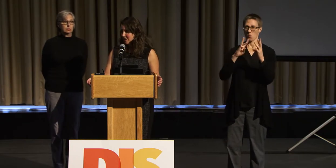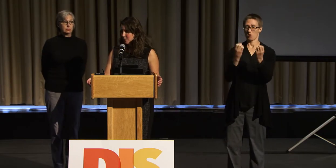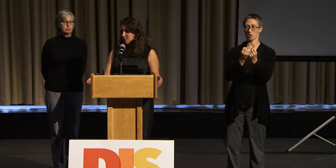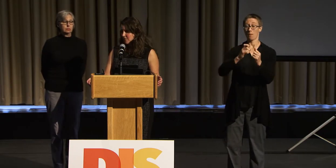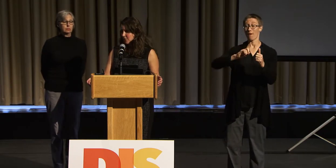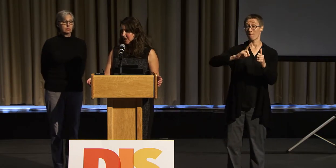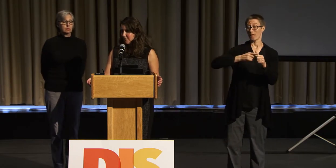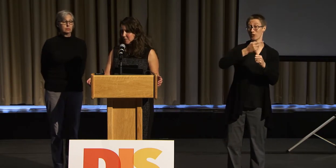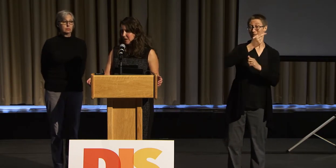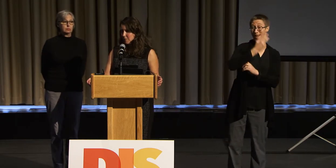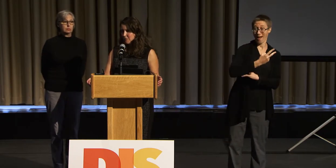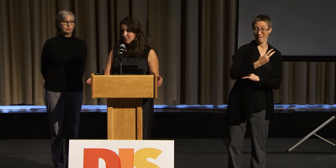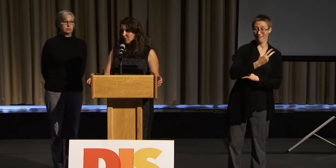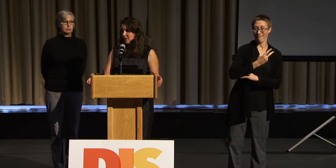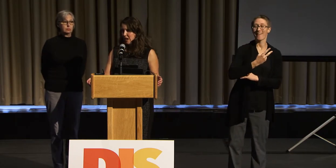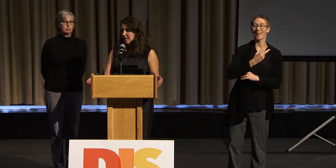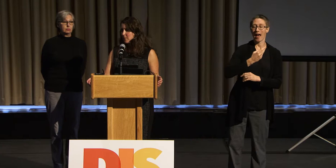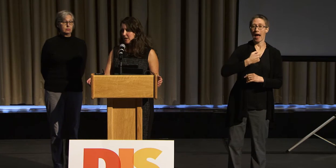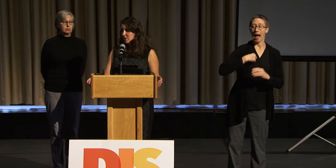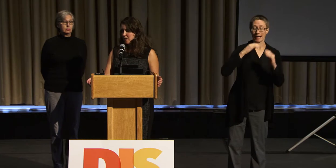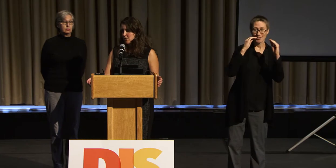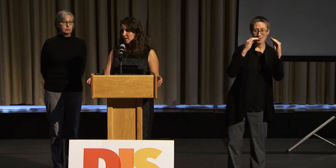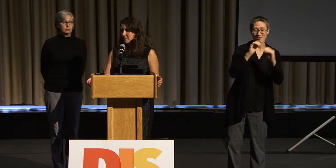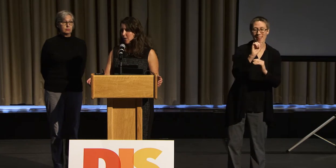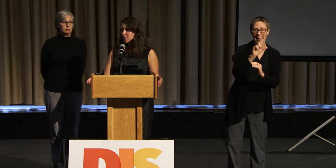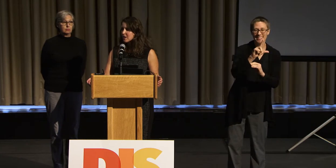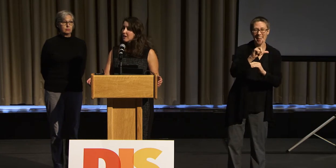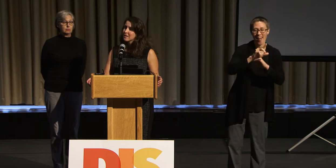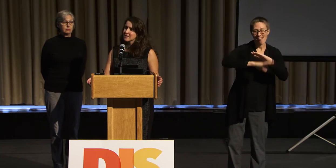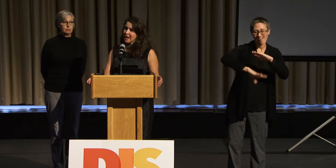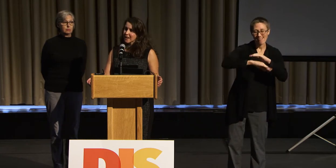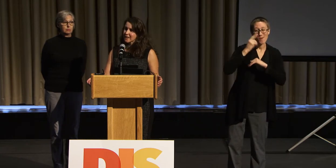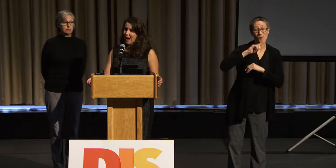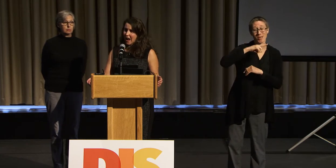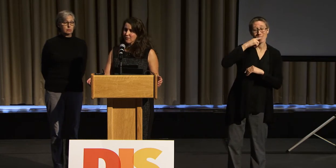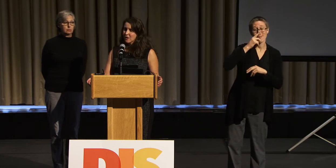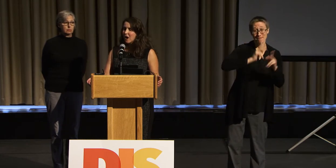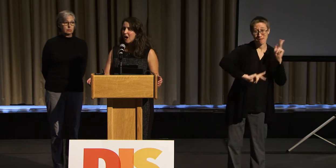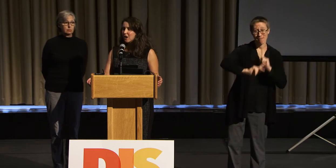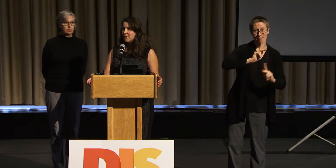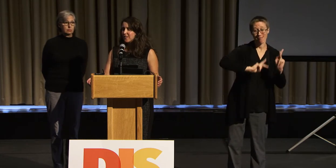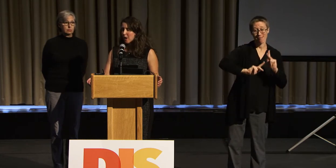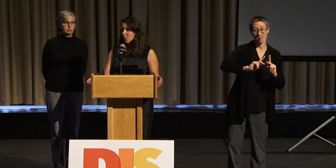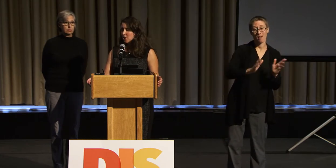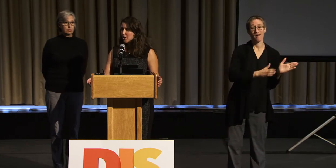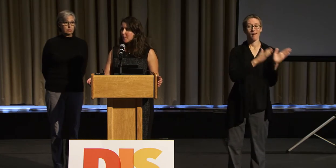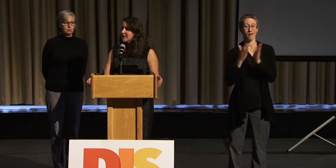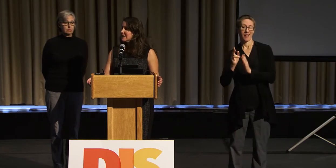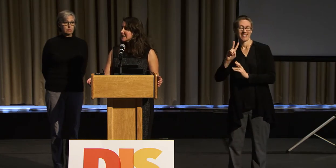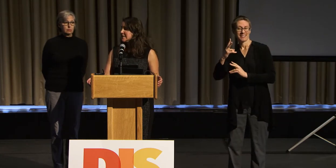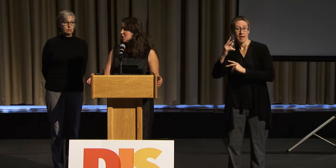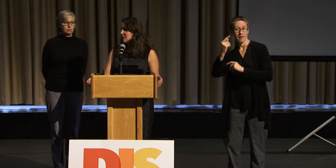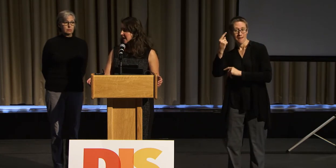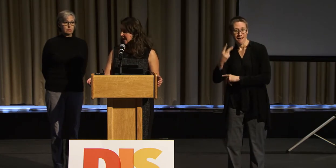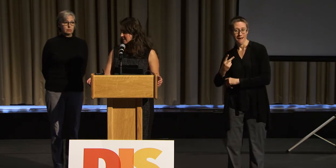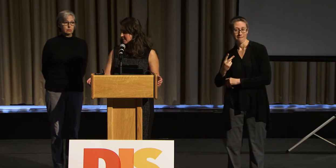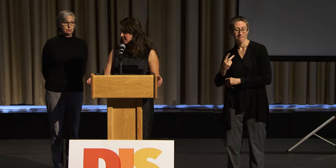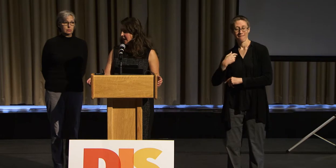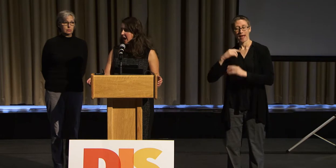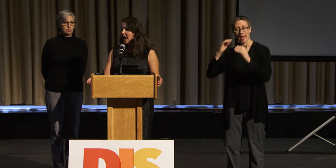Language for hearing people-- anybody who doesn't know sign language. The second half of that workshop is teaching dance.